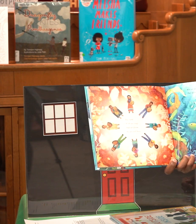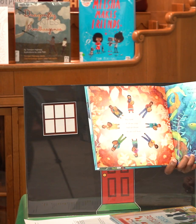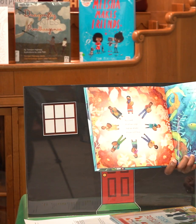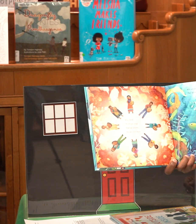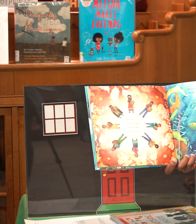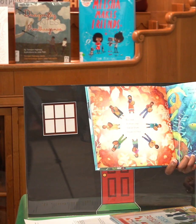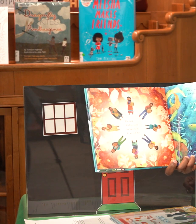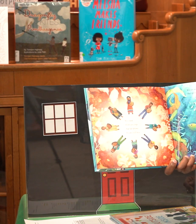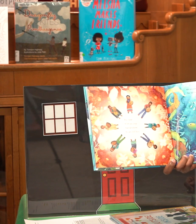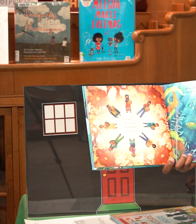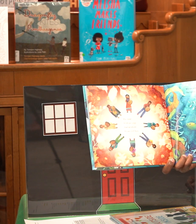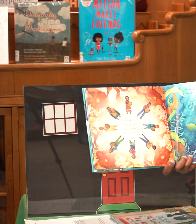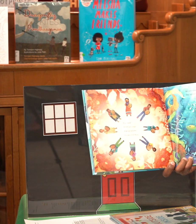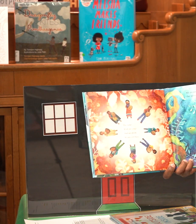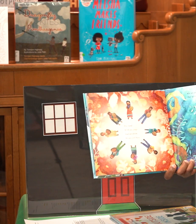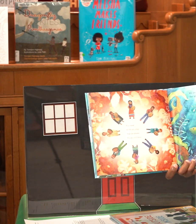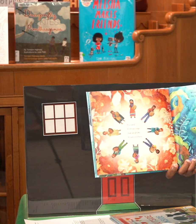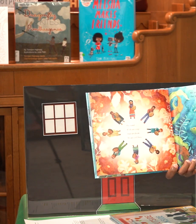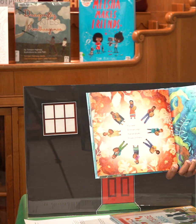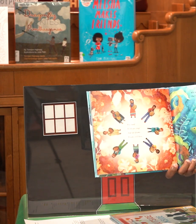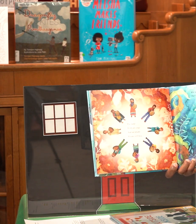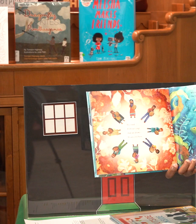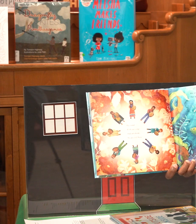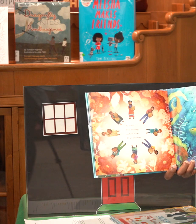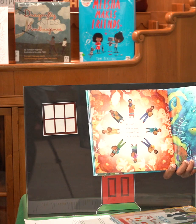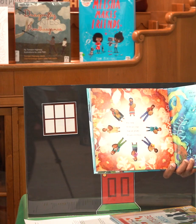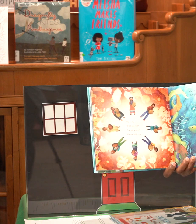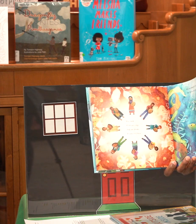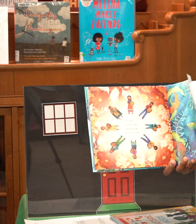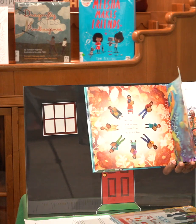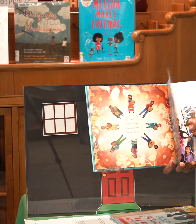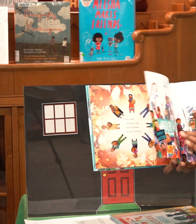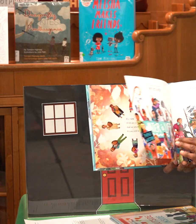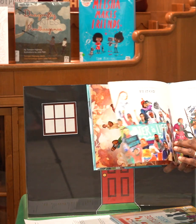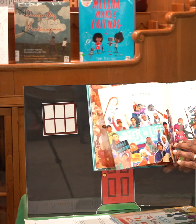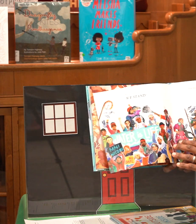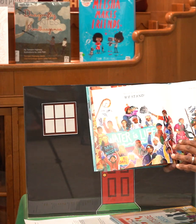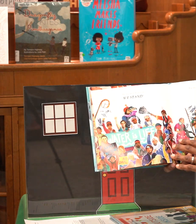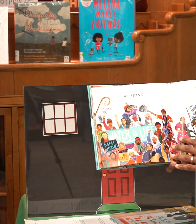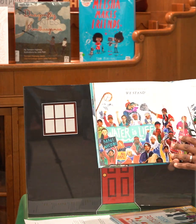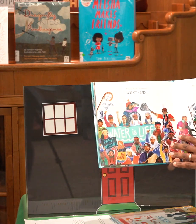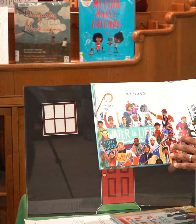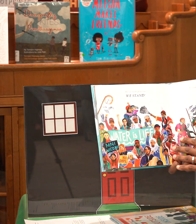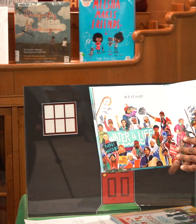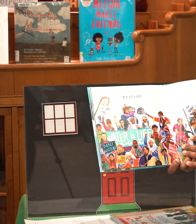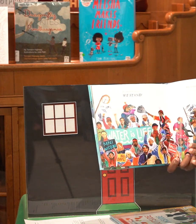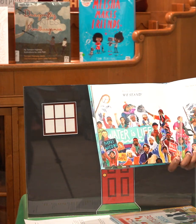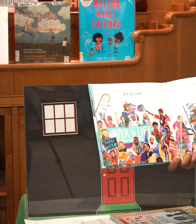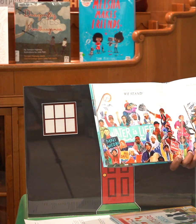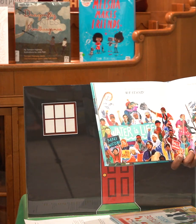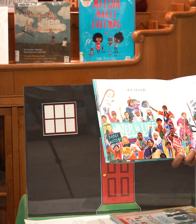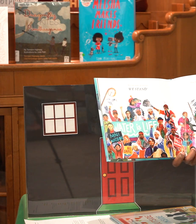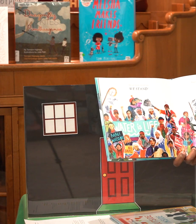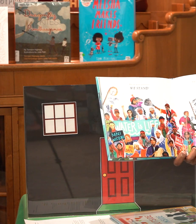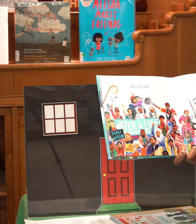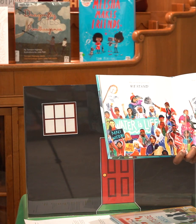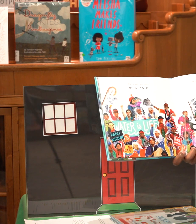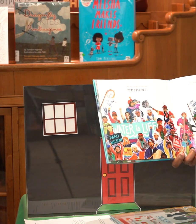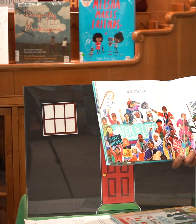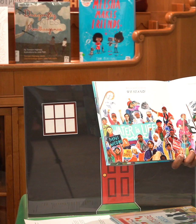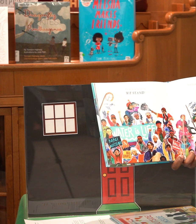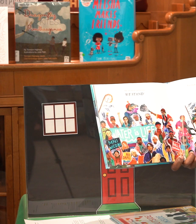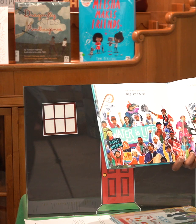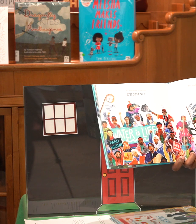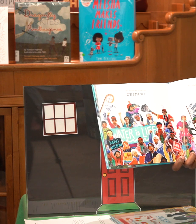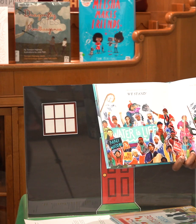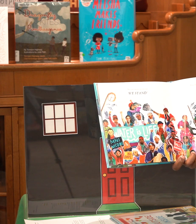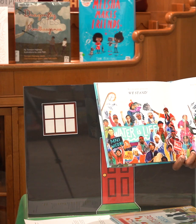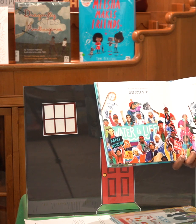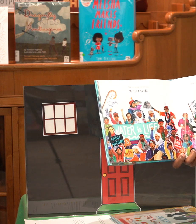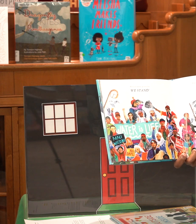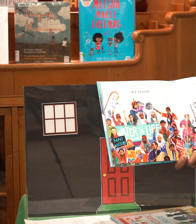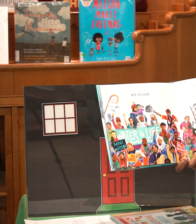of the earth our spirits have not been broken we are water protectors we stand the black